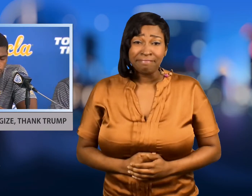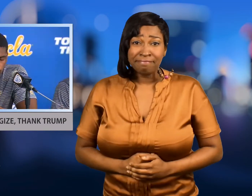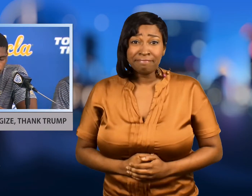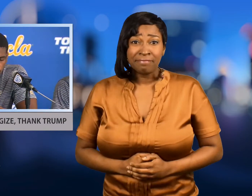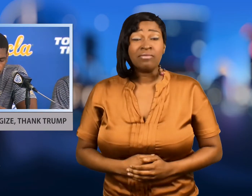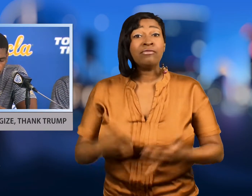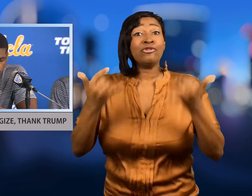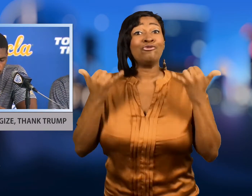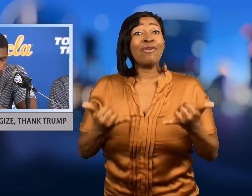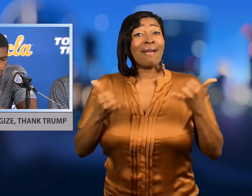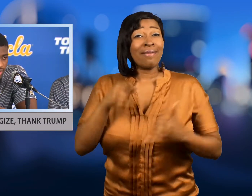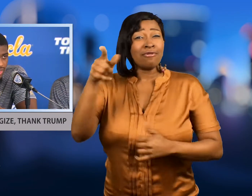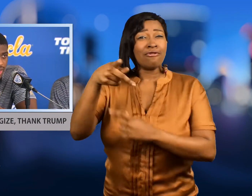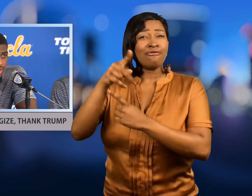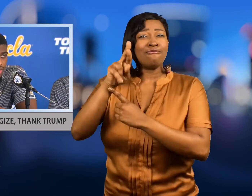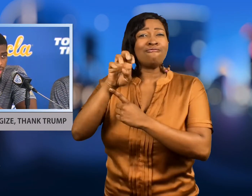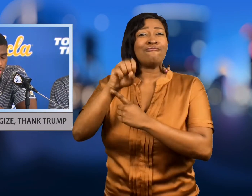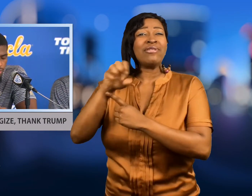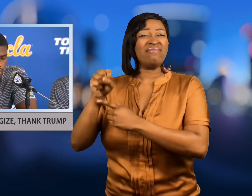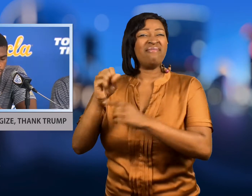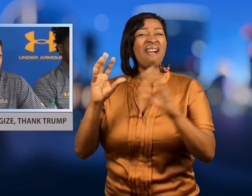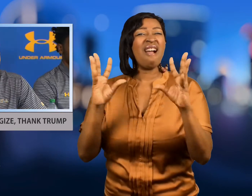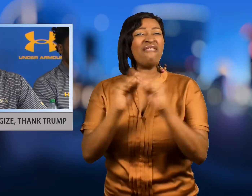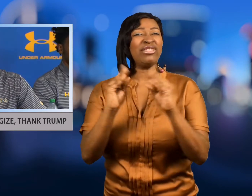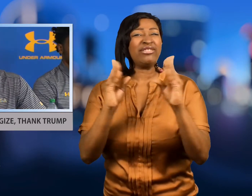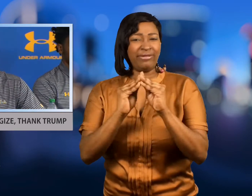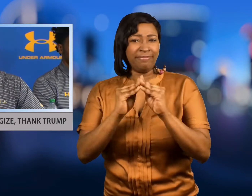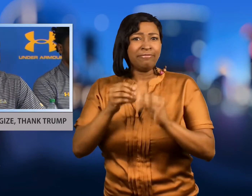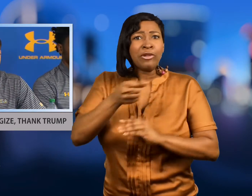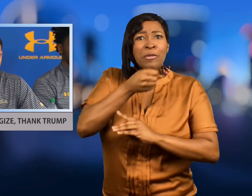Today the three held a press conference